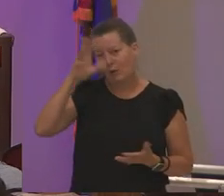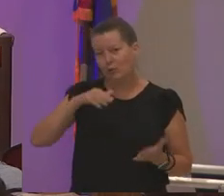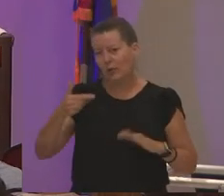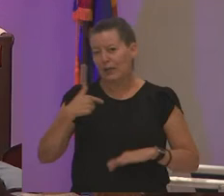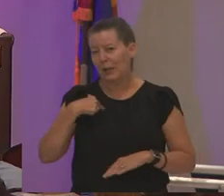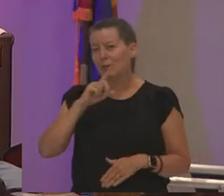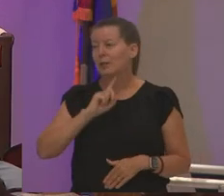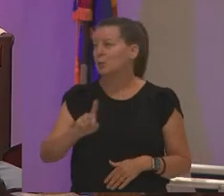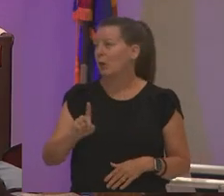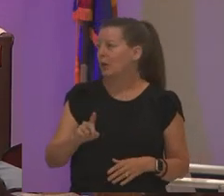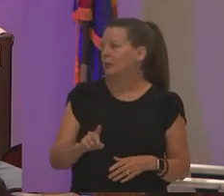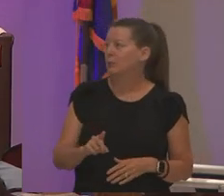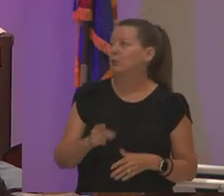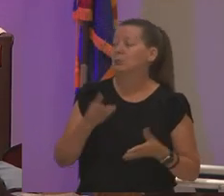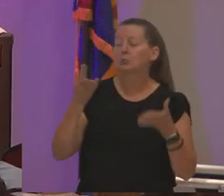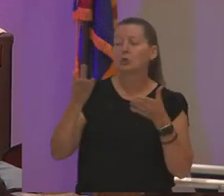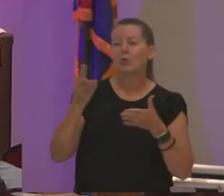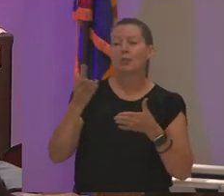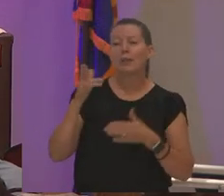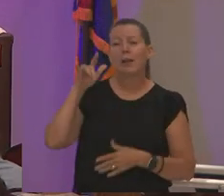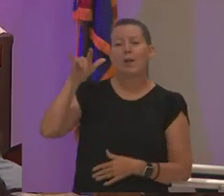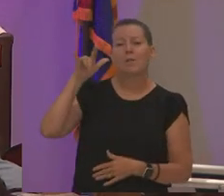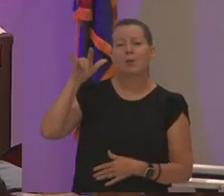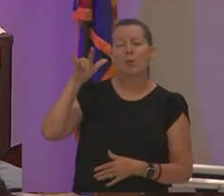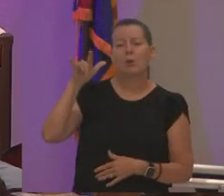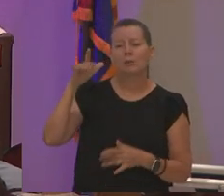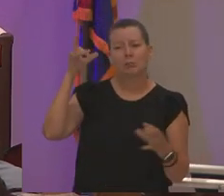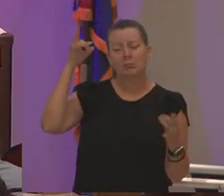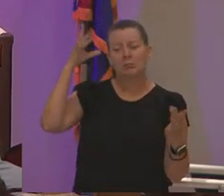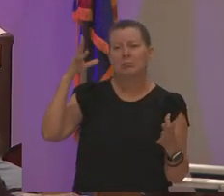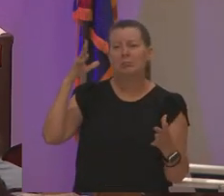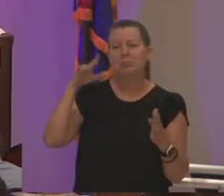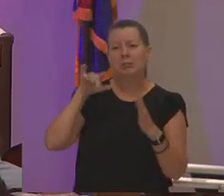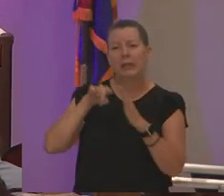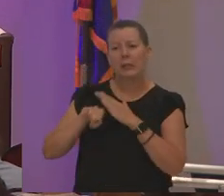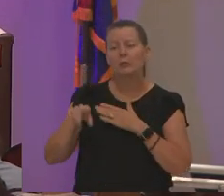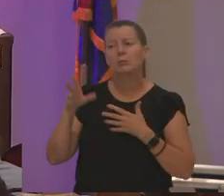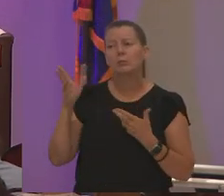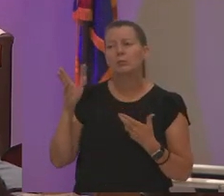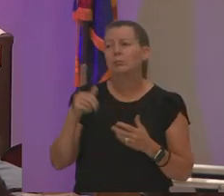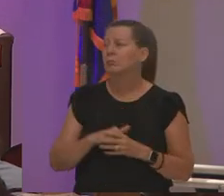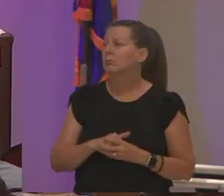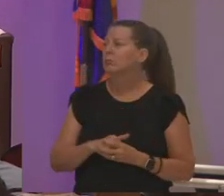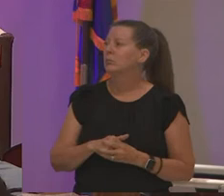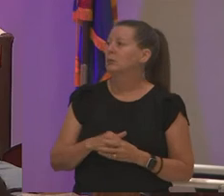old he served in the air force and was and was tragically killed so uh and one generation later